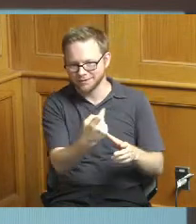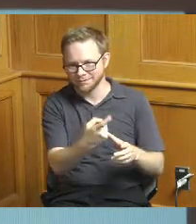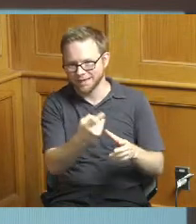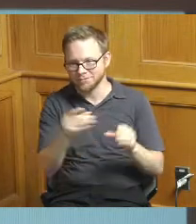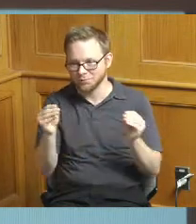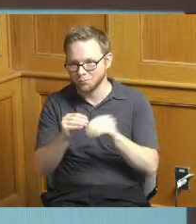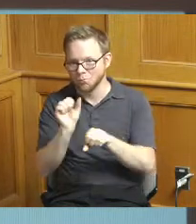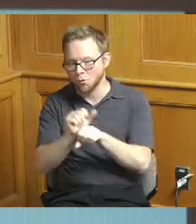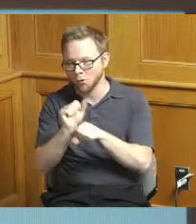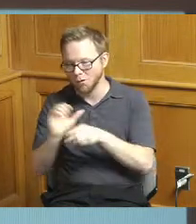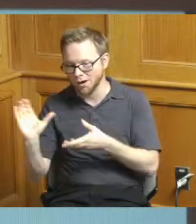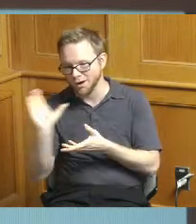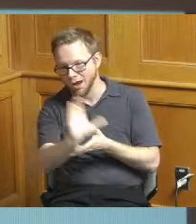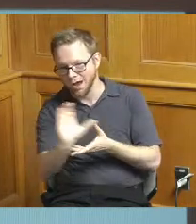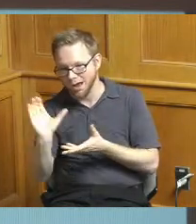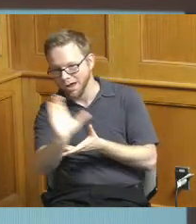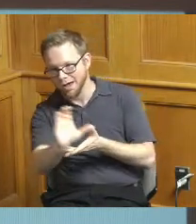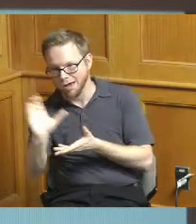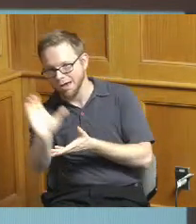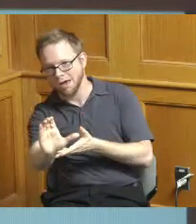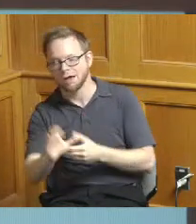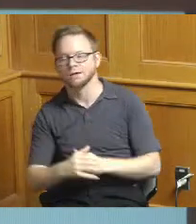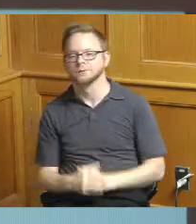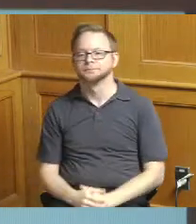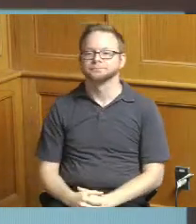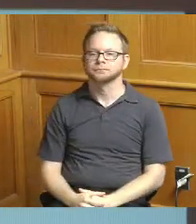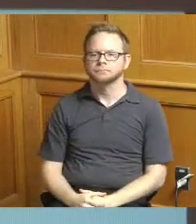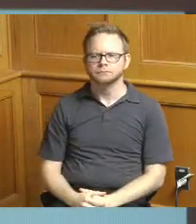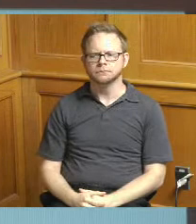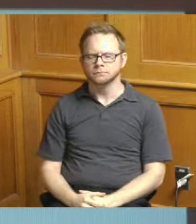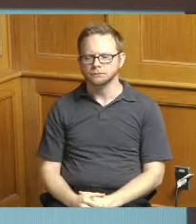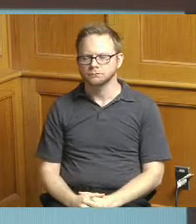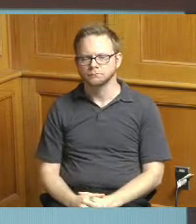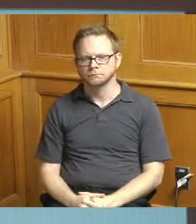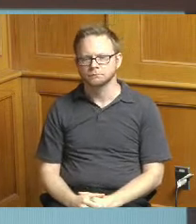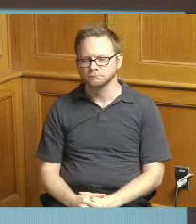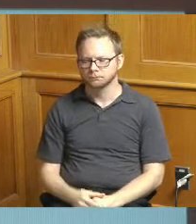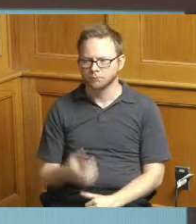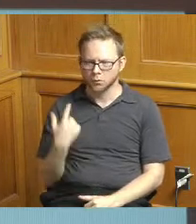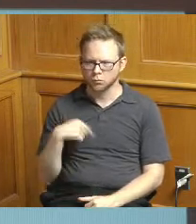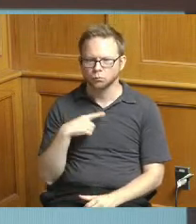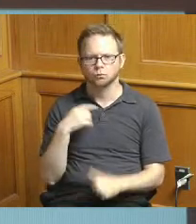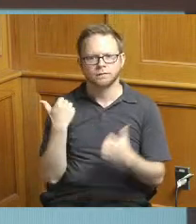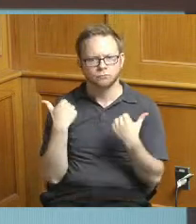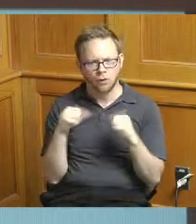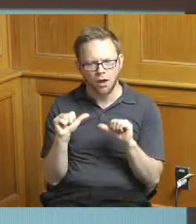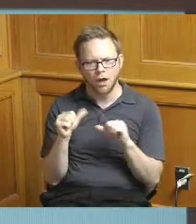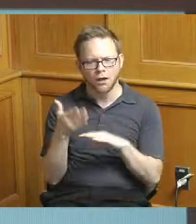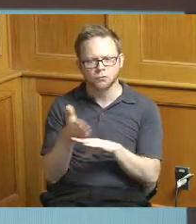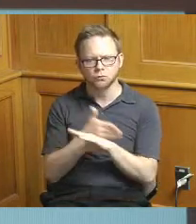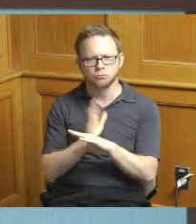we have made some efforts and you can see here for our procurement process so again really getting